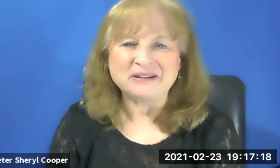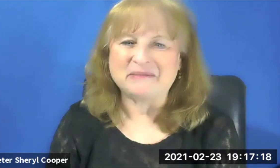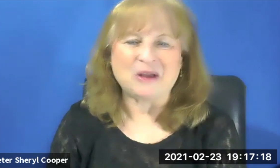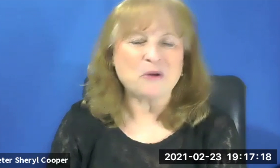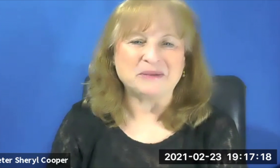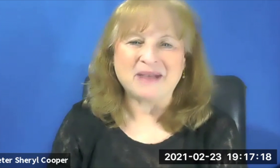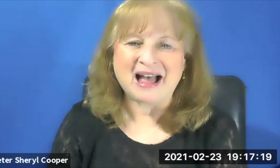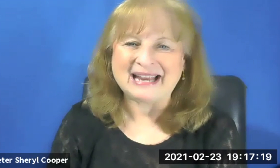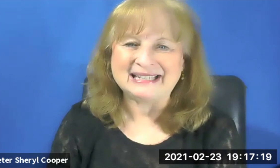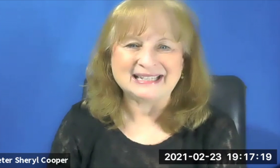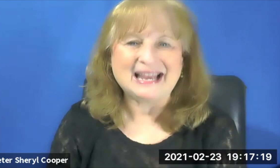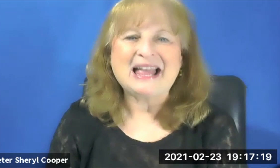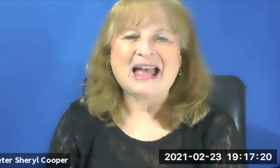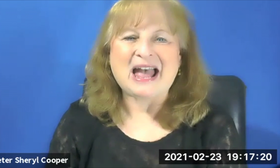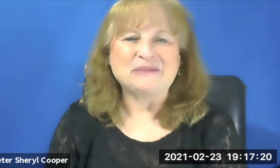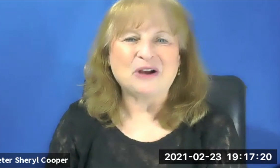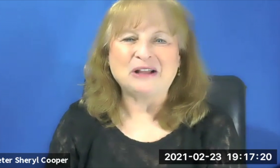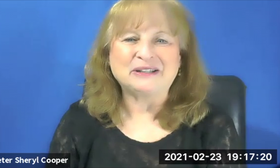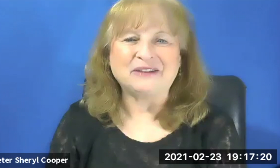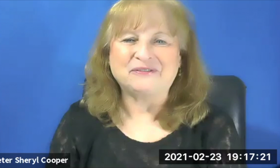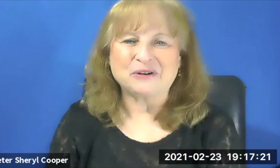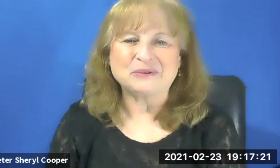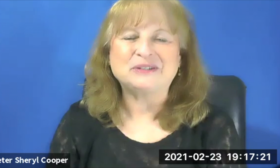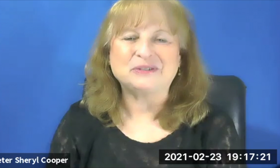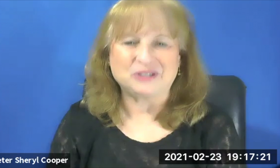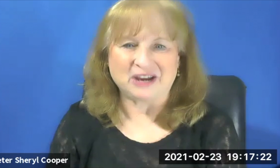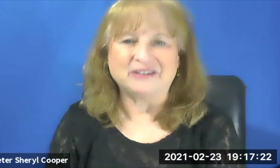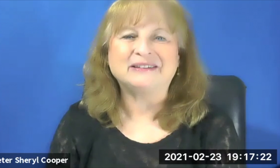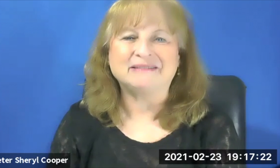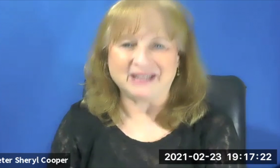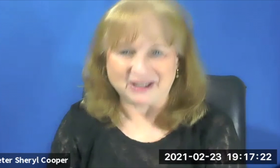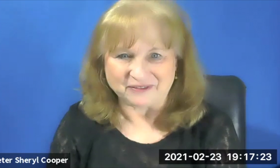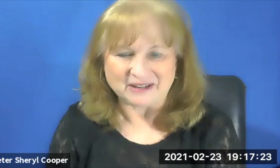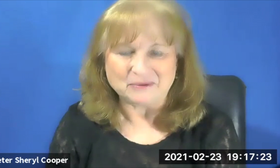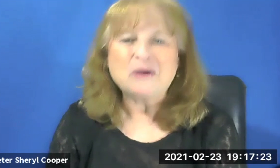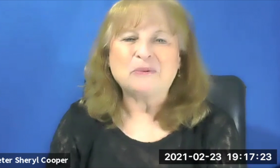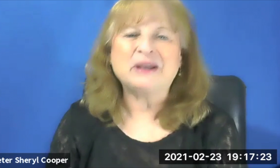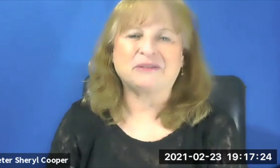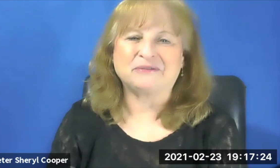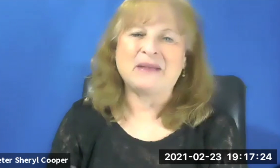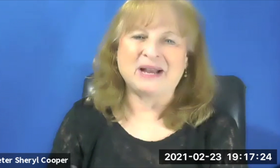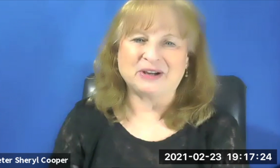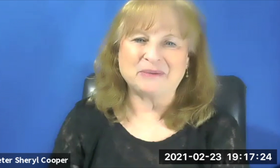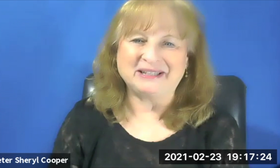he has a big heart and open mind. And we're all looking forward to sharing the evening with Rabbi Darby